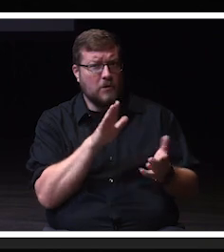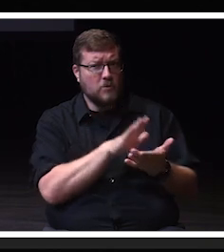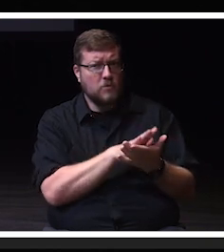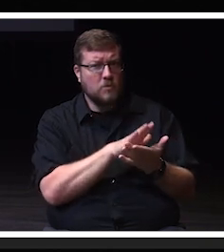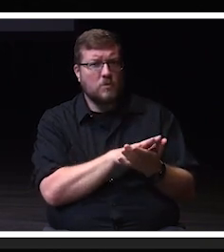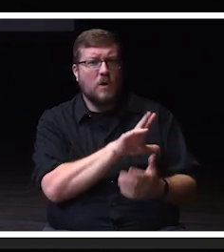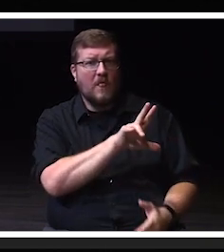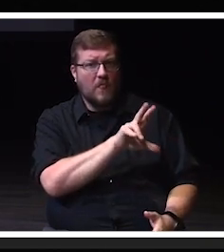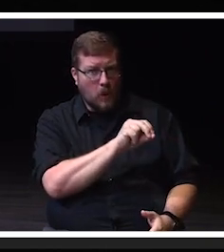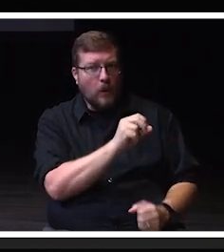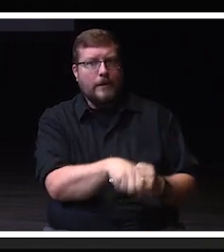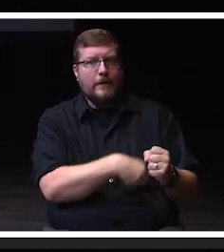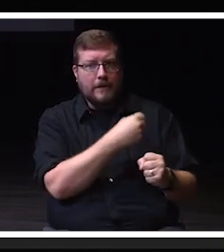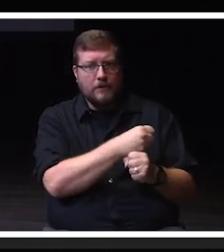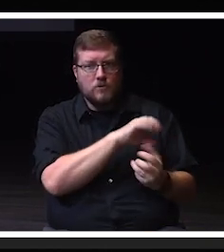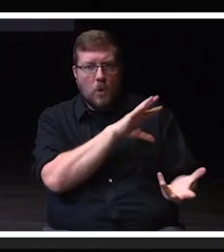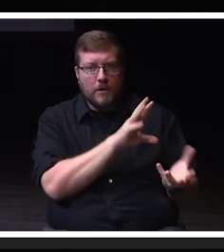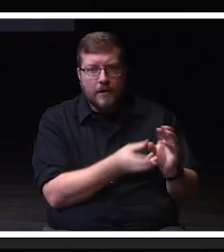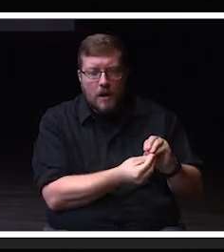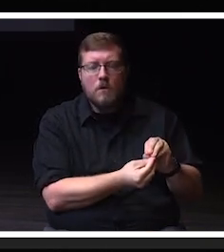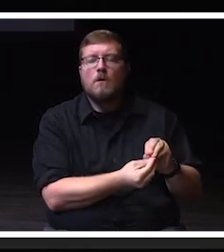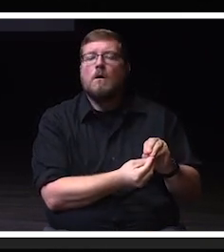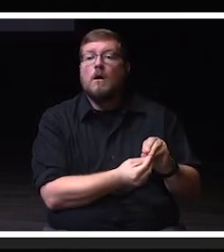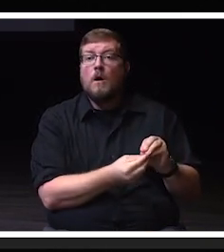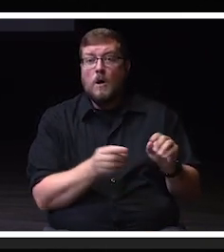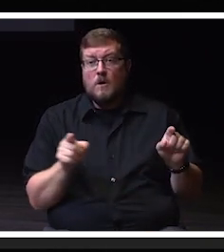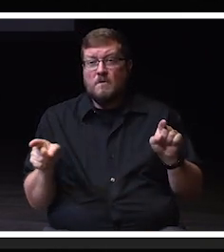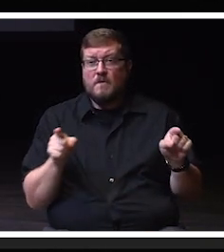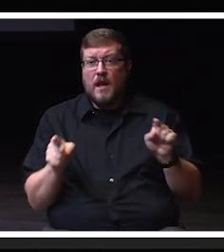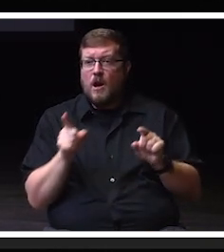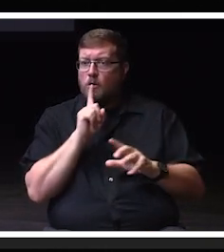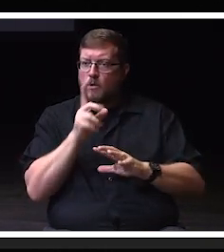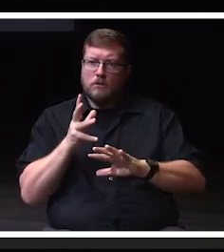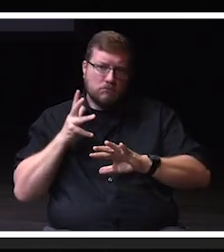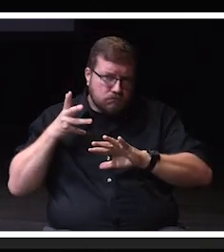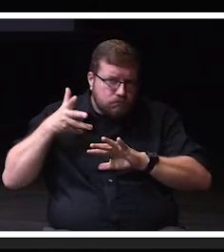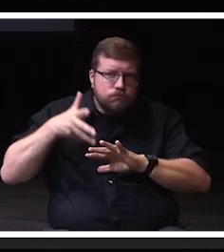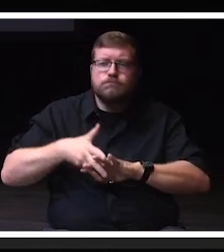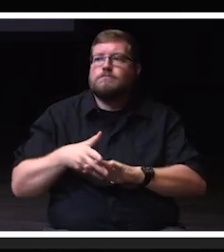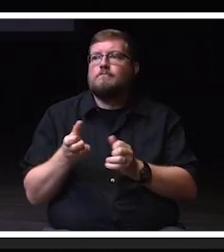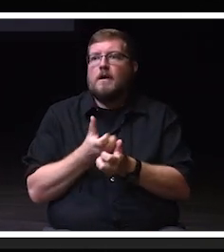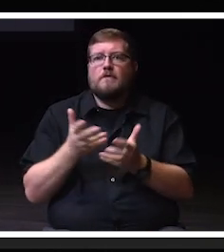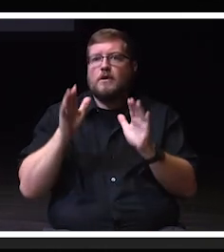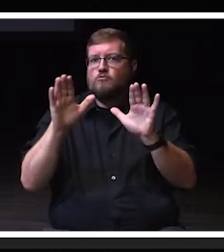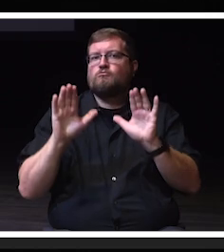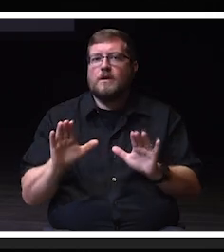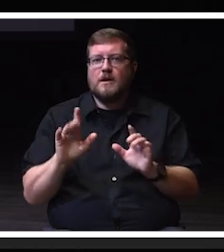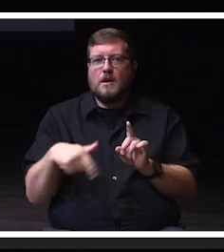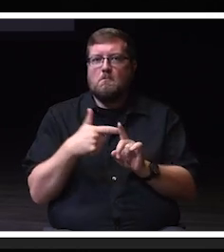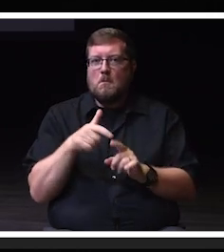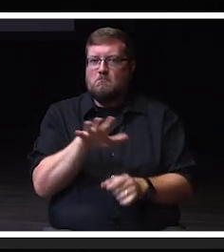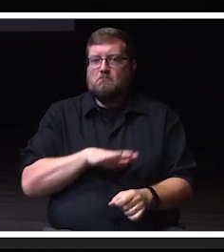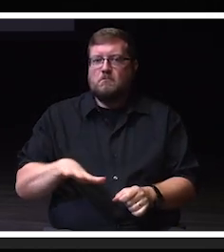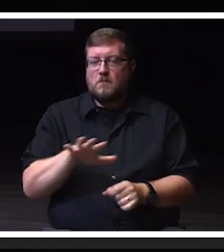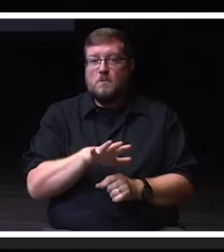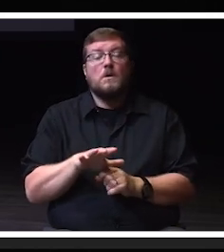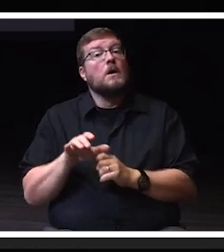They are embedded in the fabric of all that is great. While on campus, the Greenhills